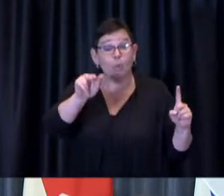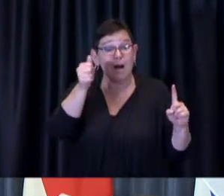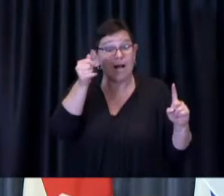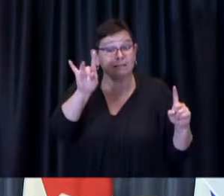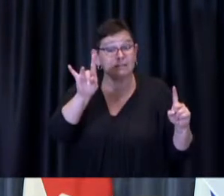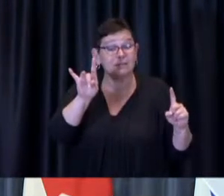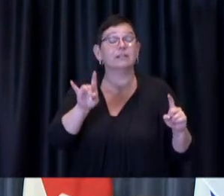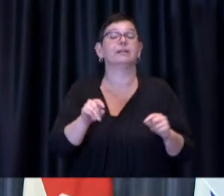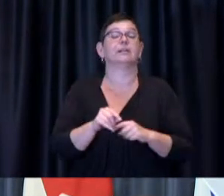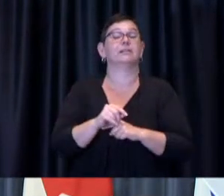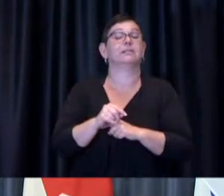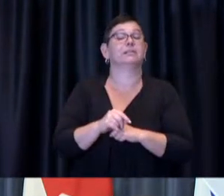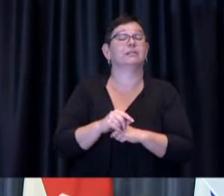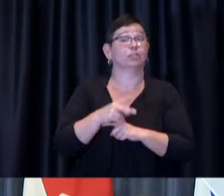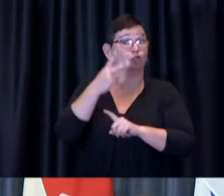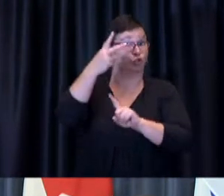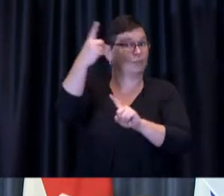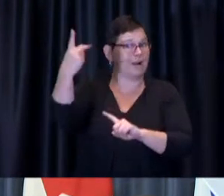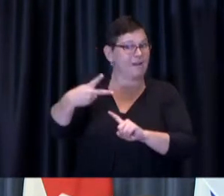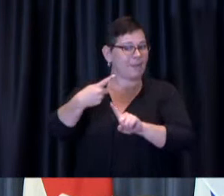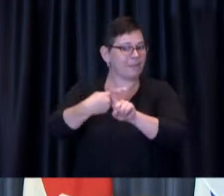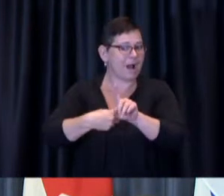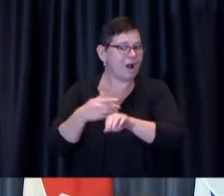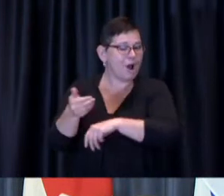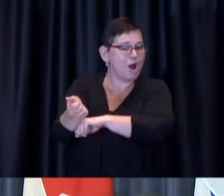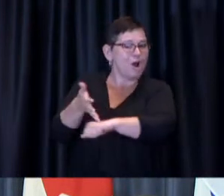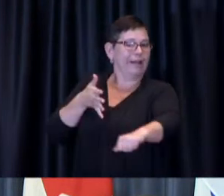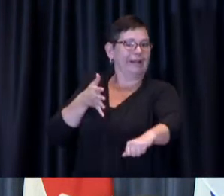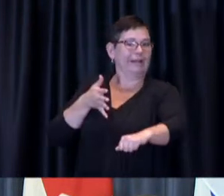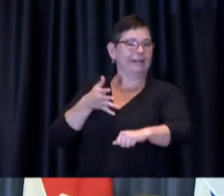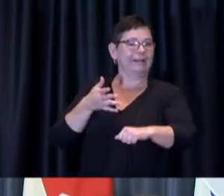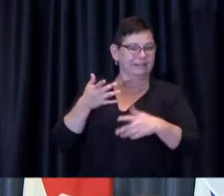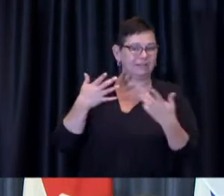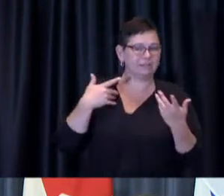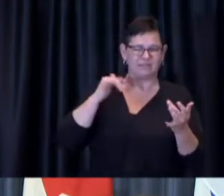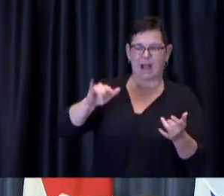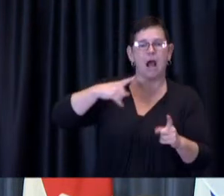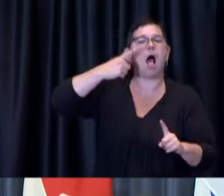we opened the first proof of concept vaccine clinic in the Metro Toronto Convention Centre